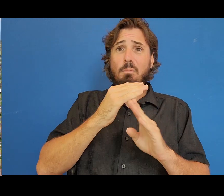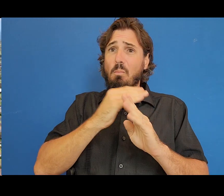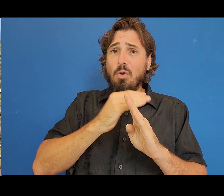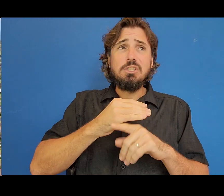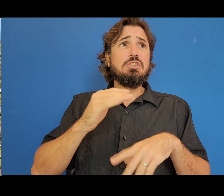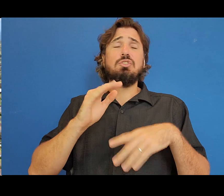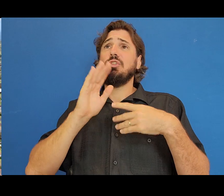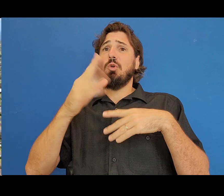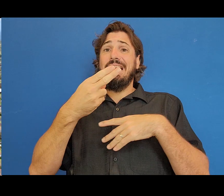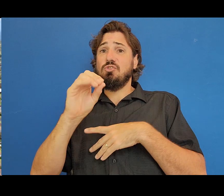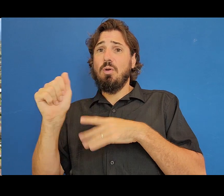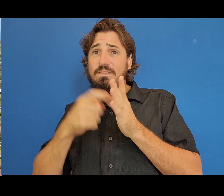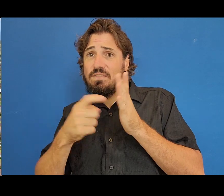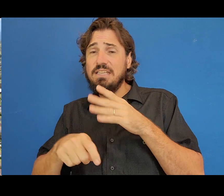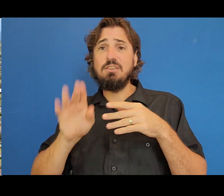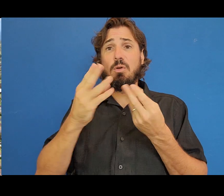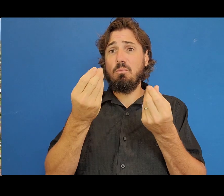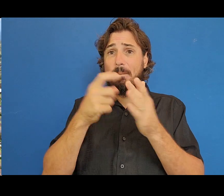taxes, or homeowner association fees.